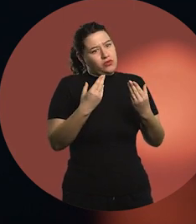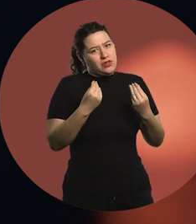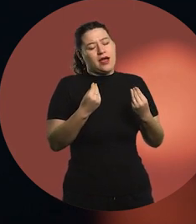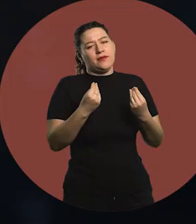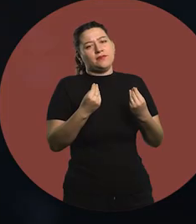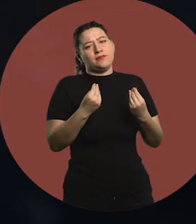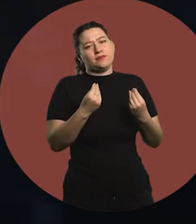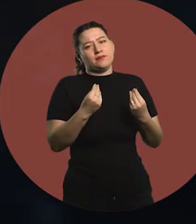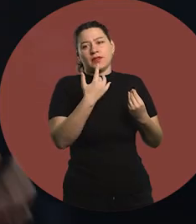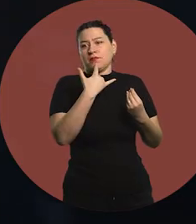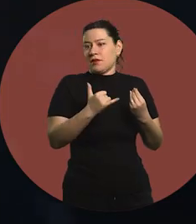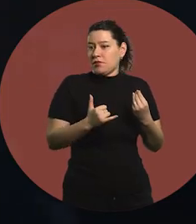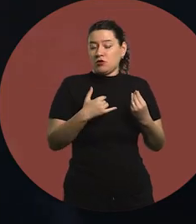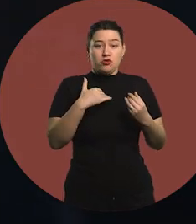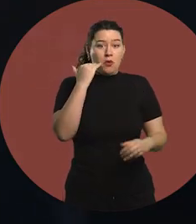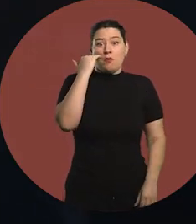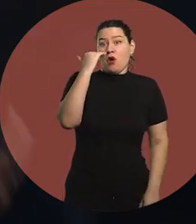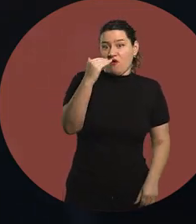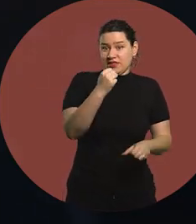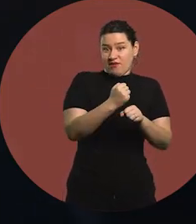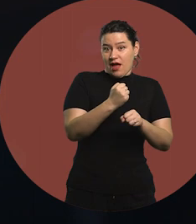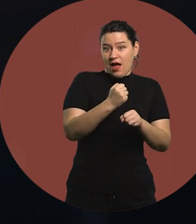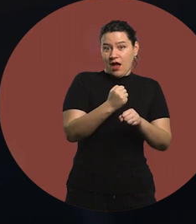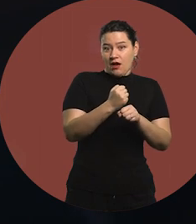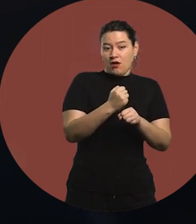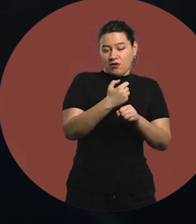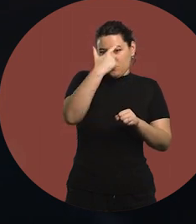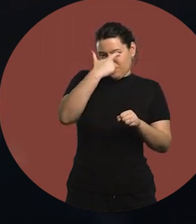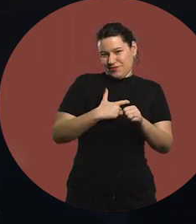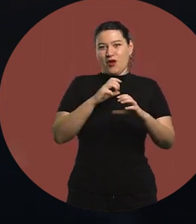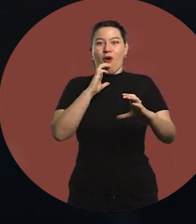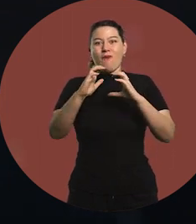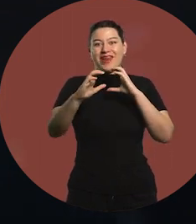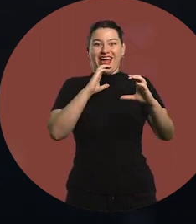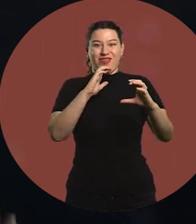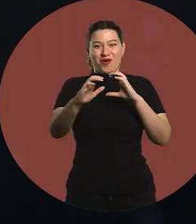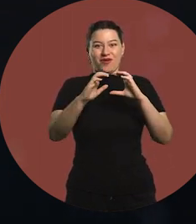such as my teaching, my work as a communicator, etc.